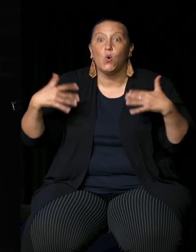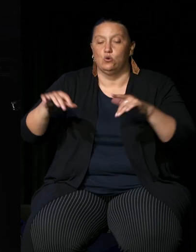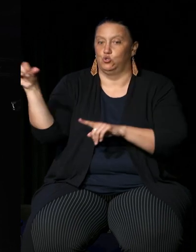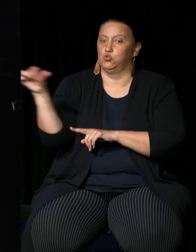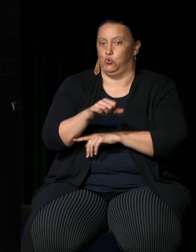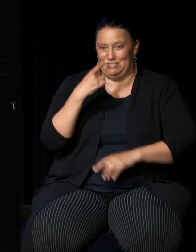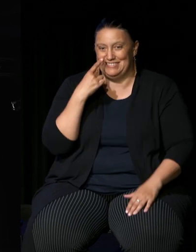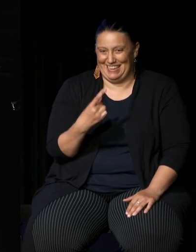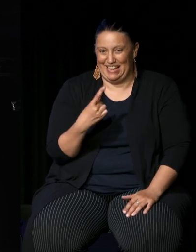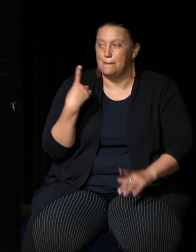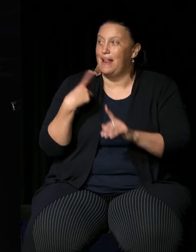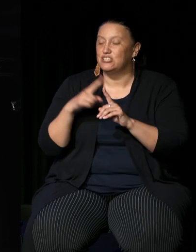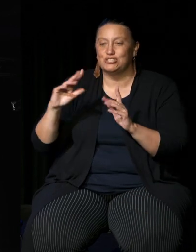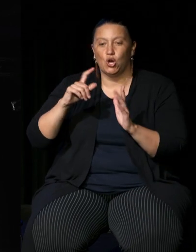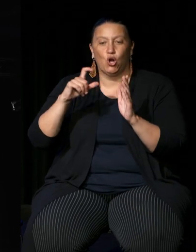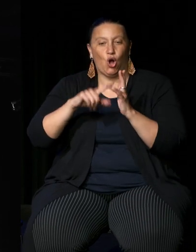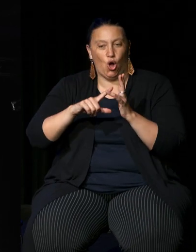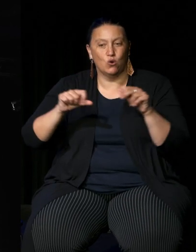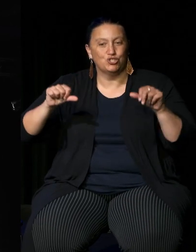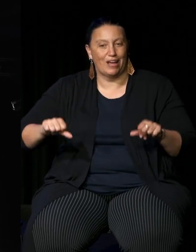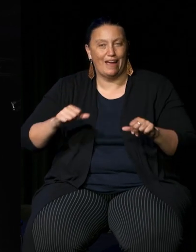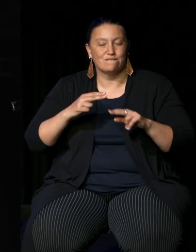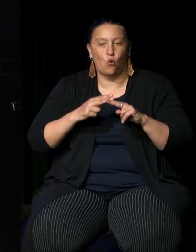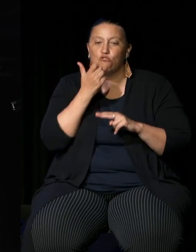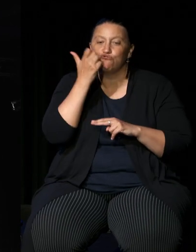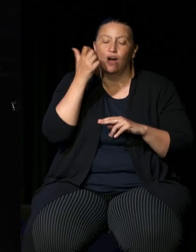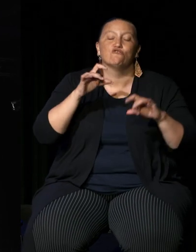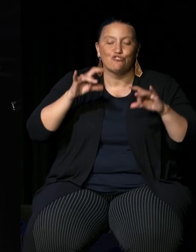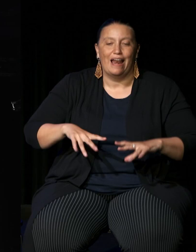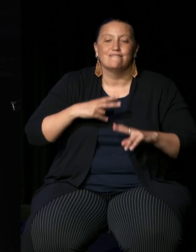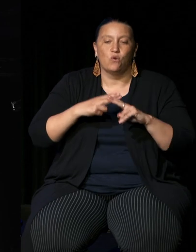also the co-chair of Australians for Indigenous constitutional recognition which is leading the